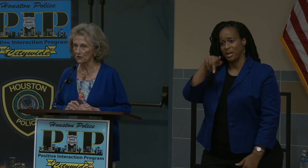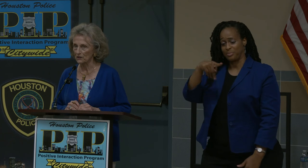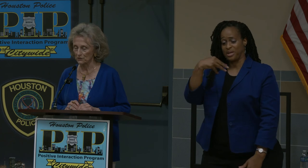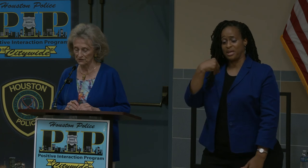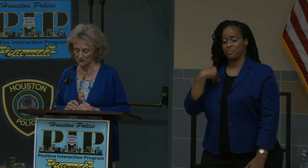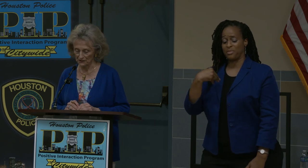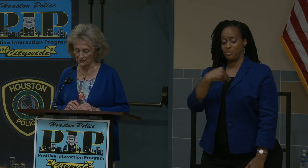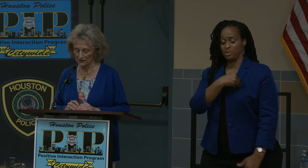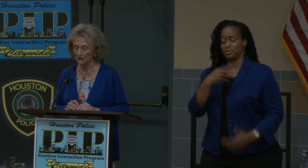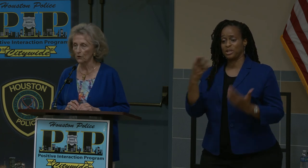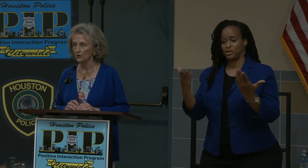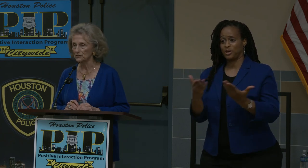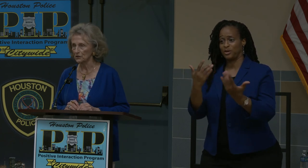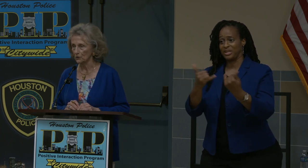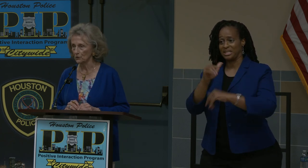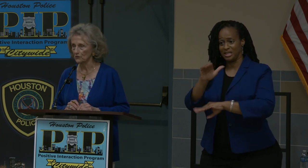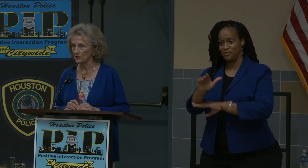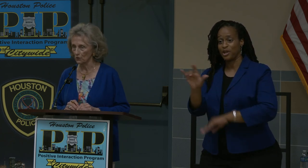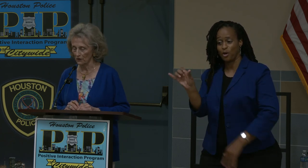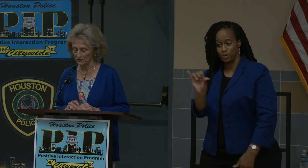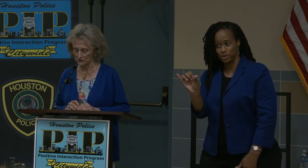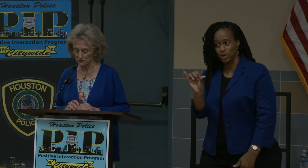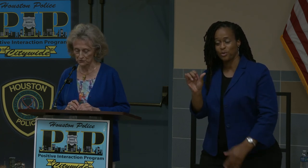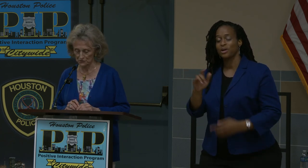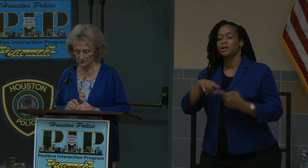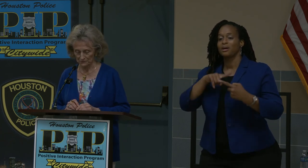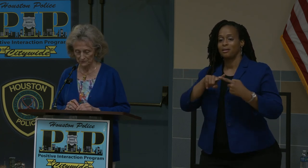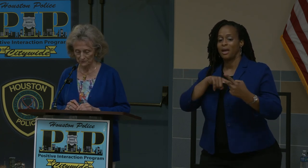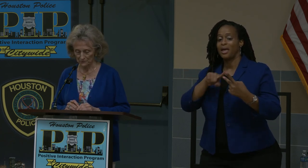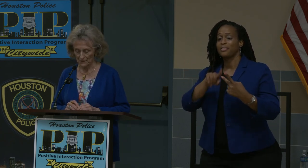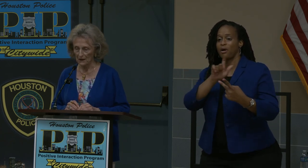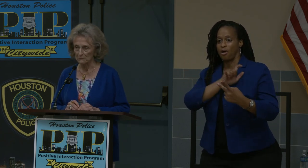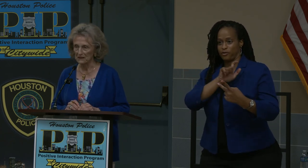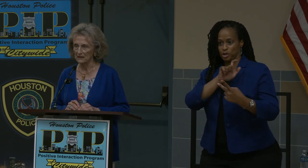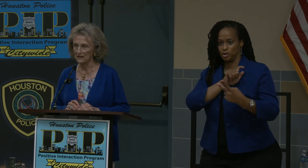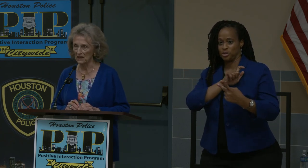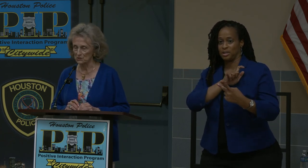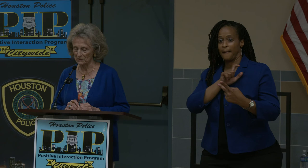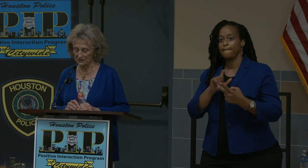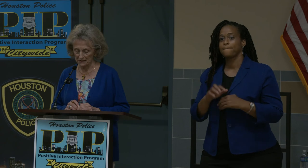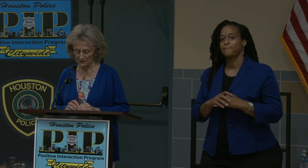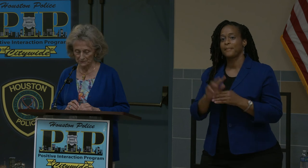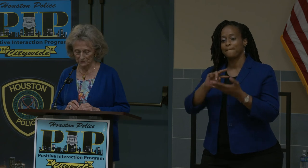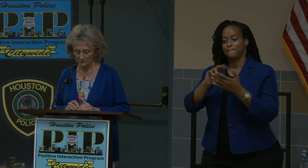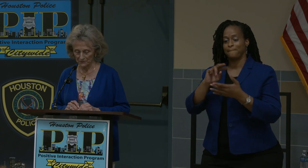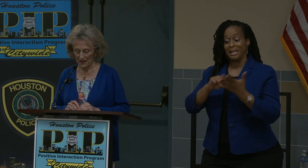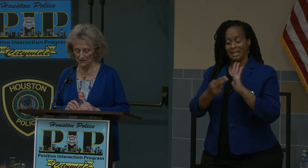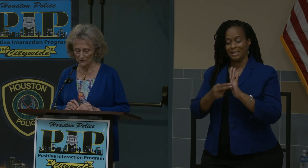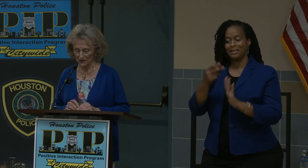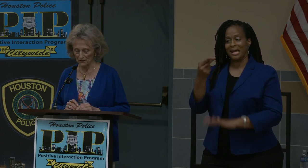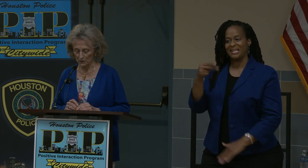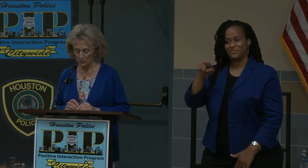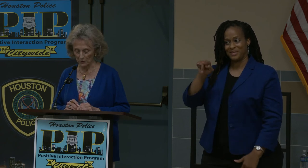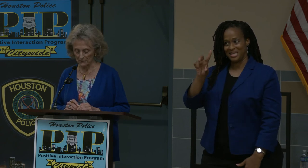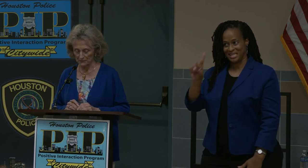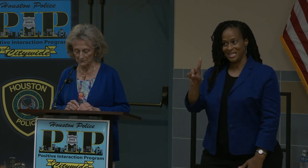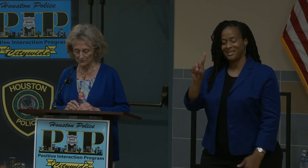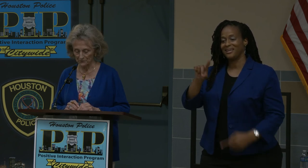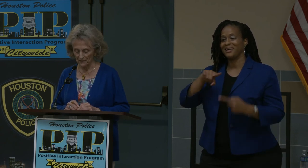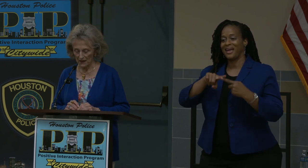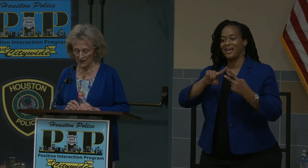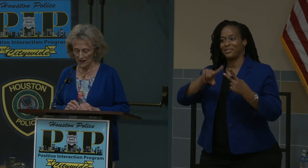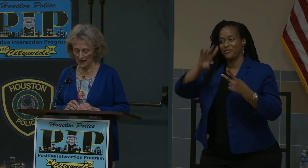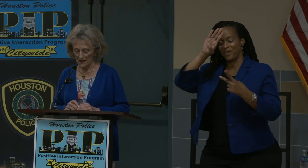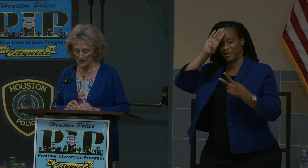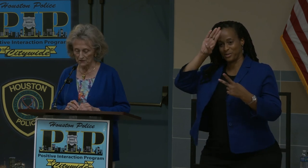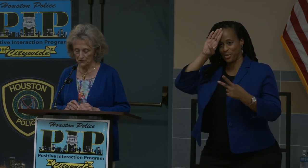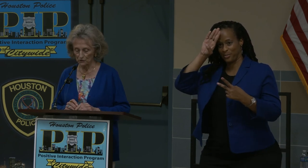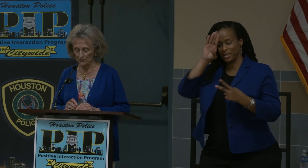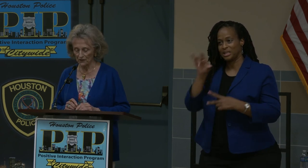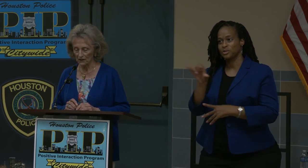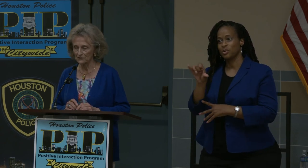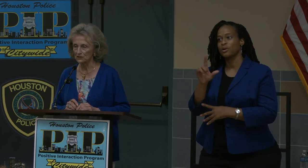here this evening also the officers meaning hpd and the fire department and you're involved in